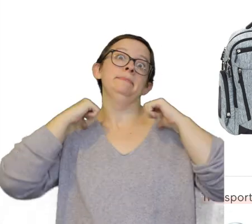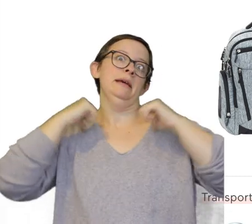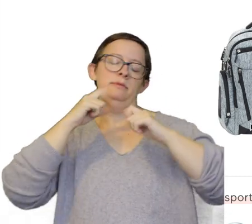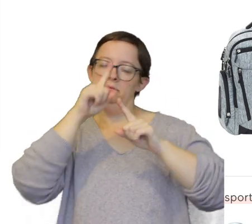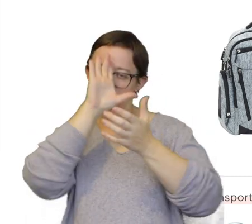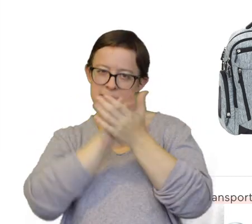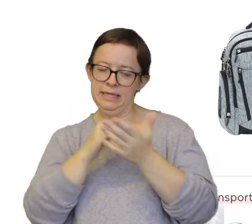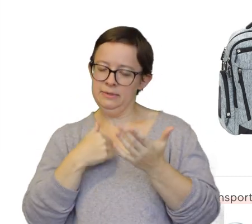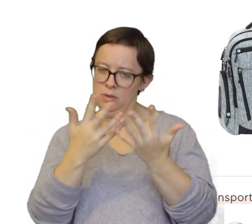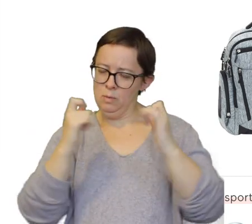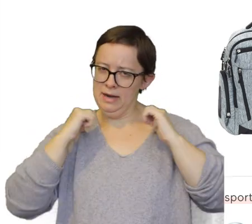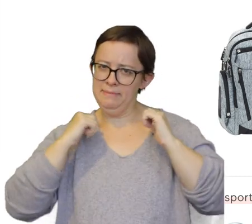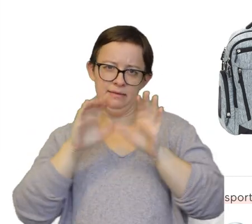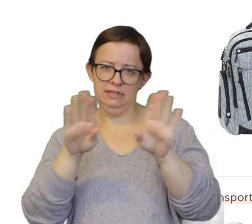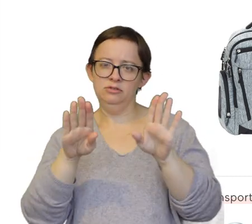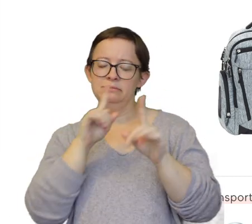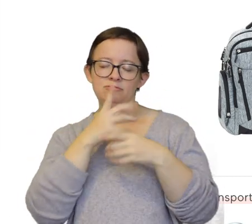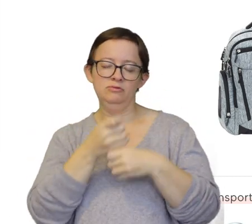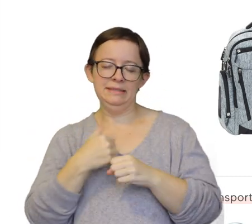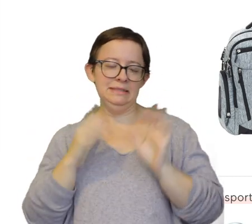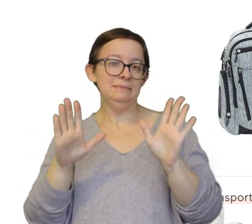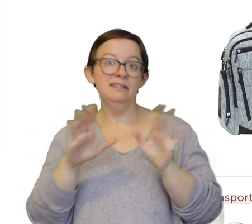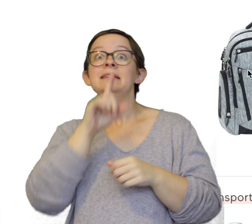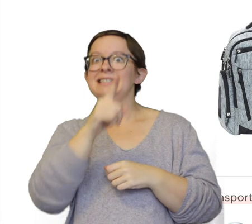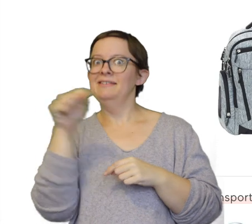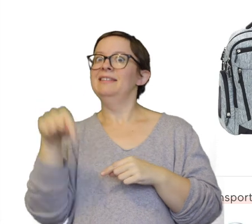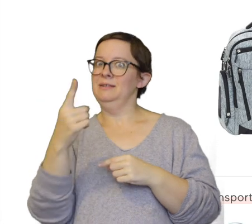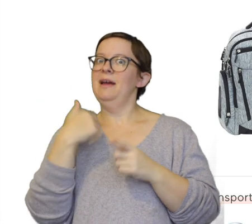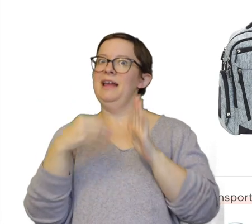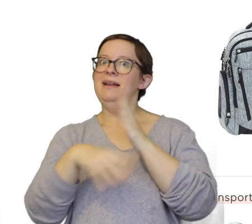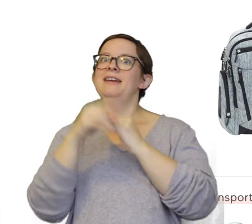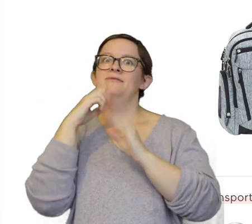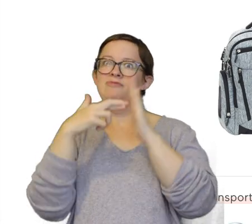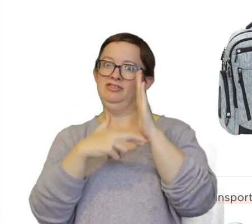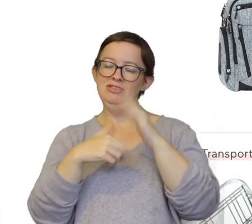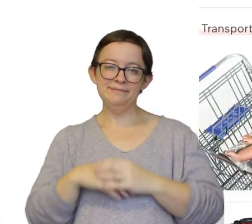which believe me you're gonna want a backpack. Just trust me on that. So definitely this would be one I would put on my registry.